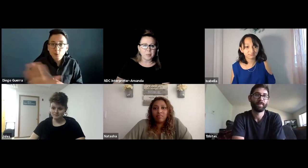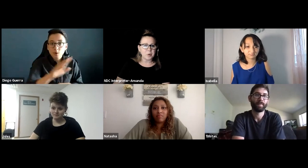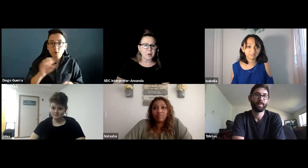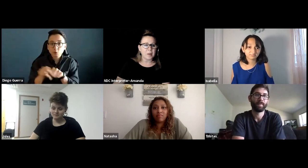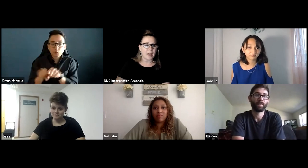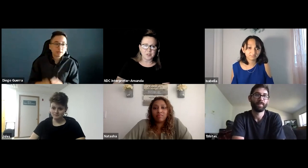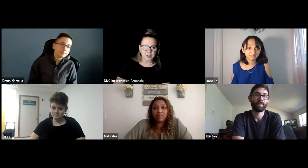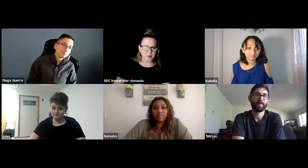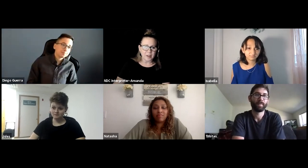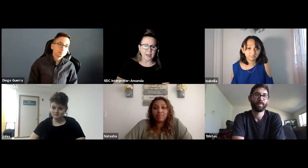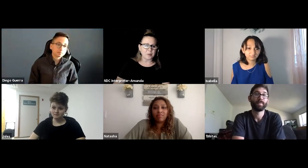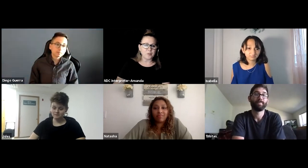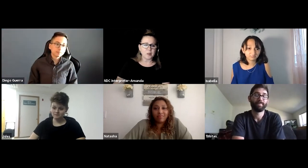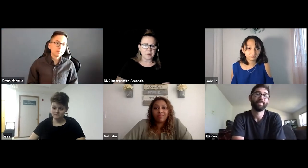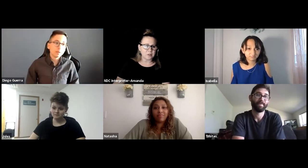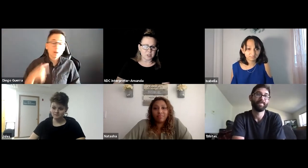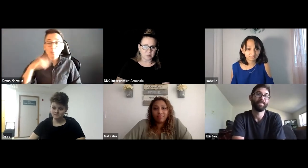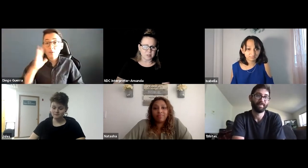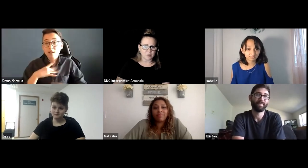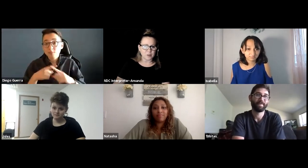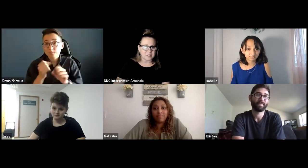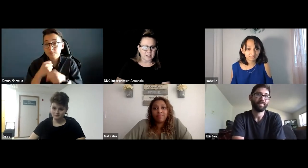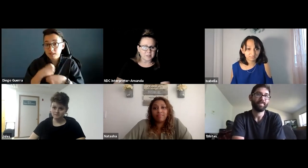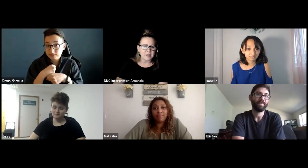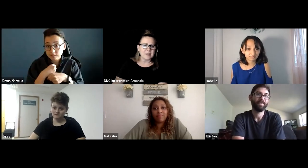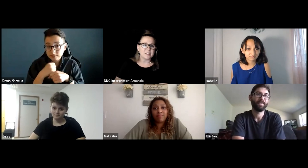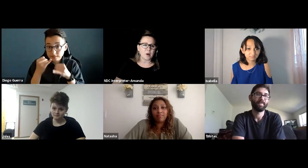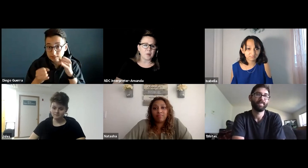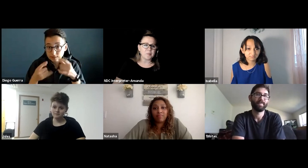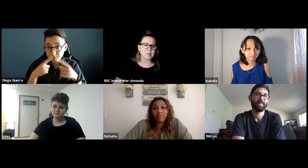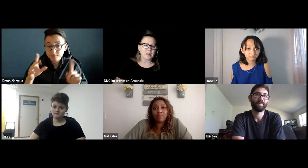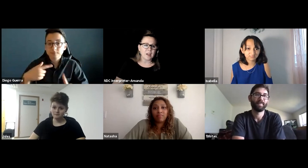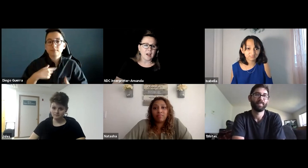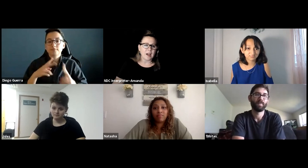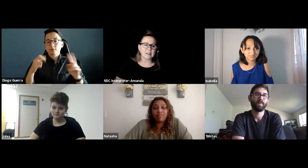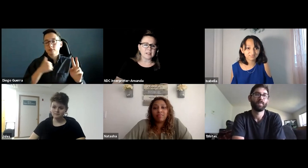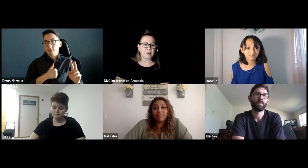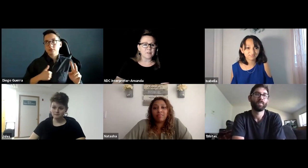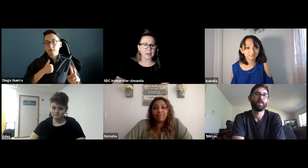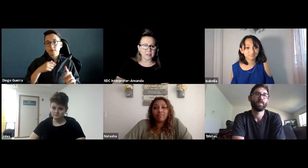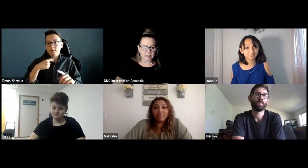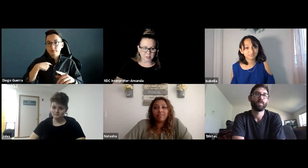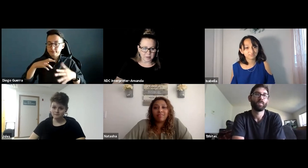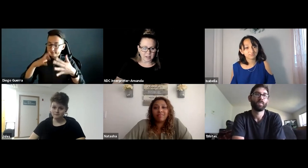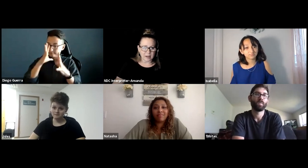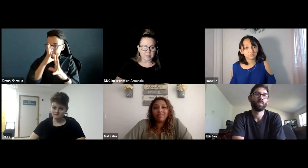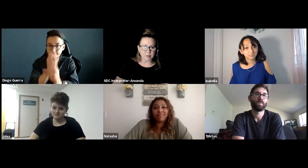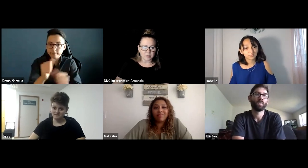who come after you and who follow in your shoes, in your footsteps. So I'd like to make a final announcement and I'm